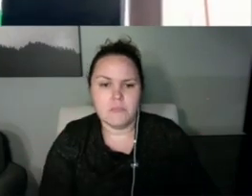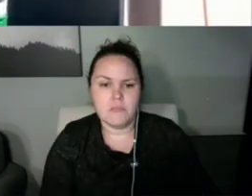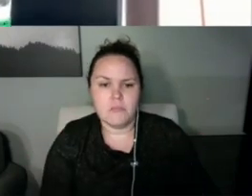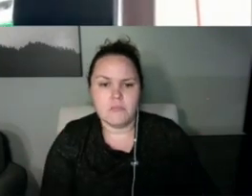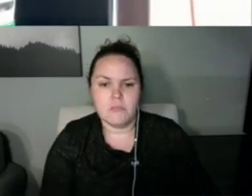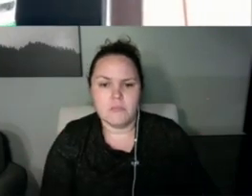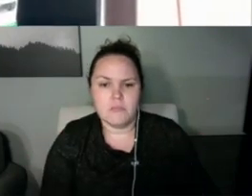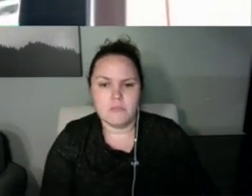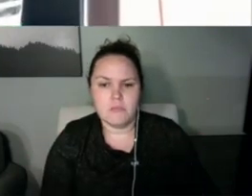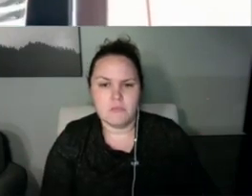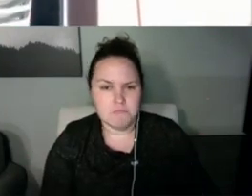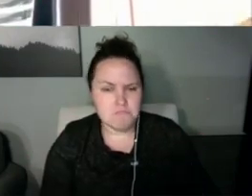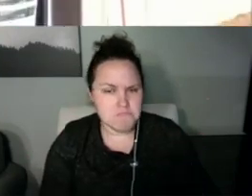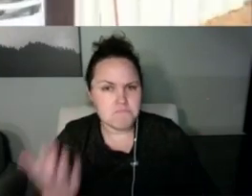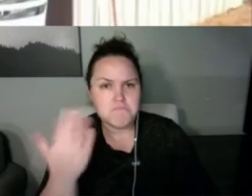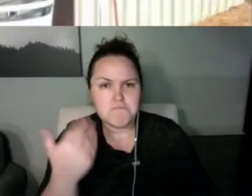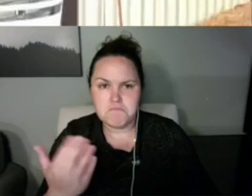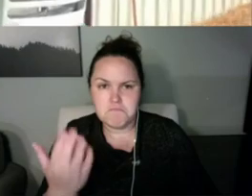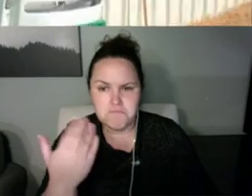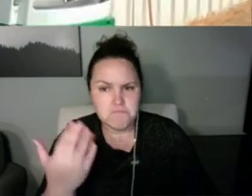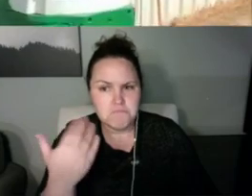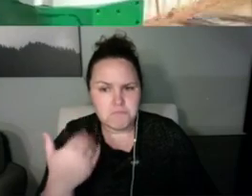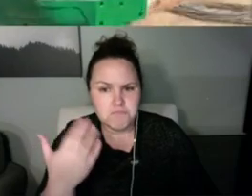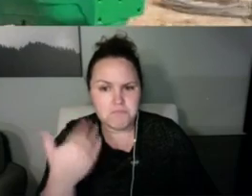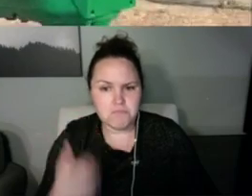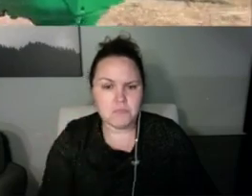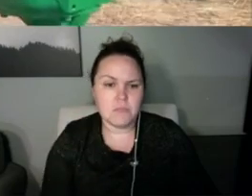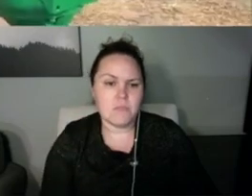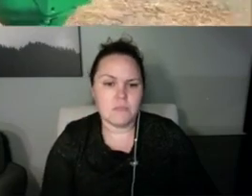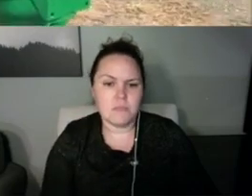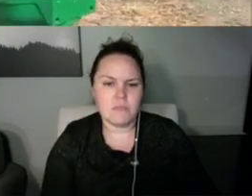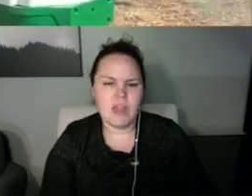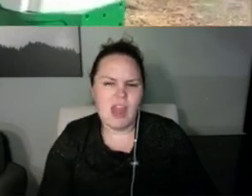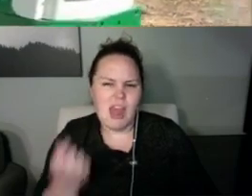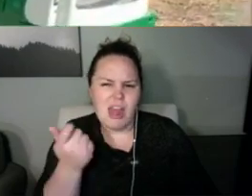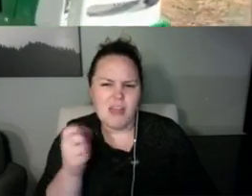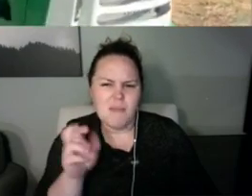warm it up.